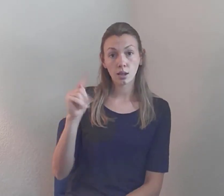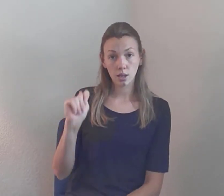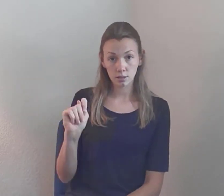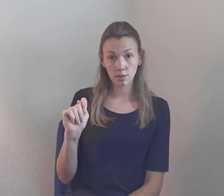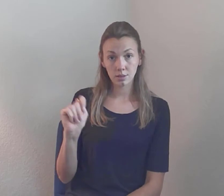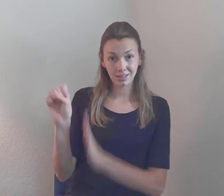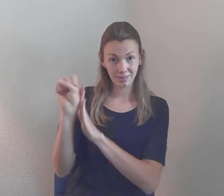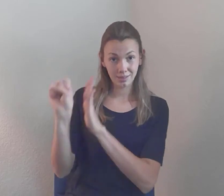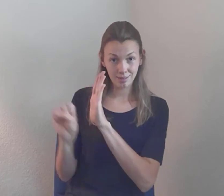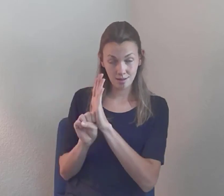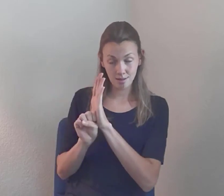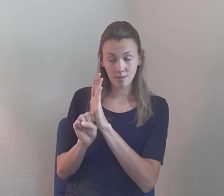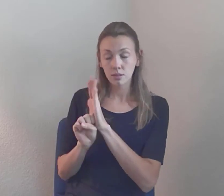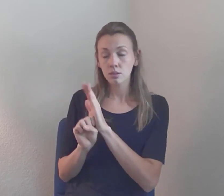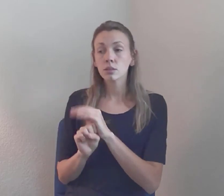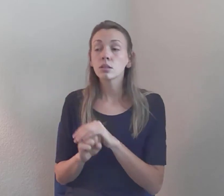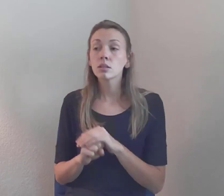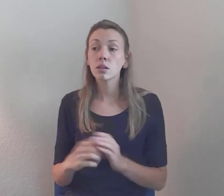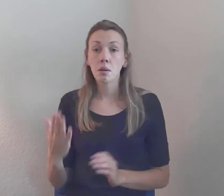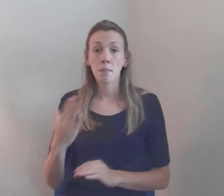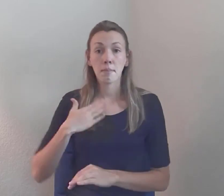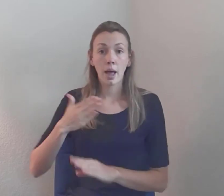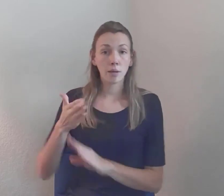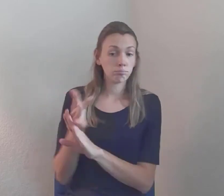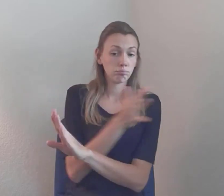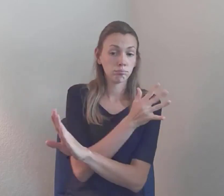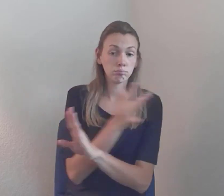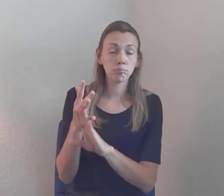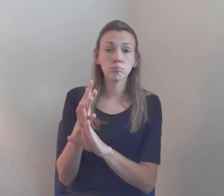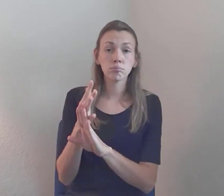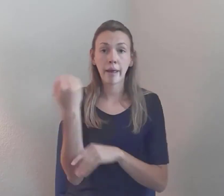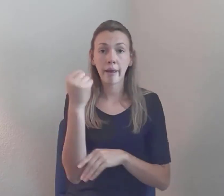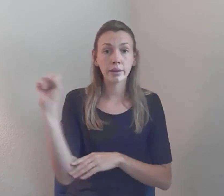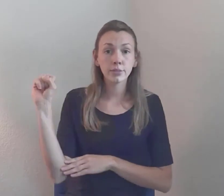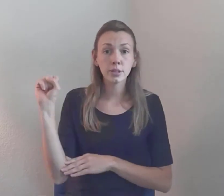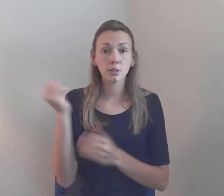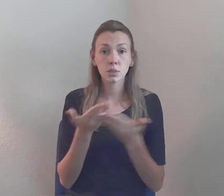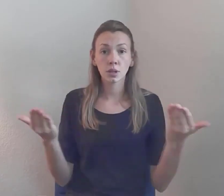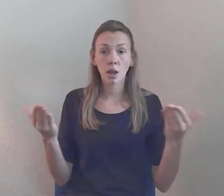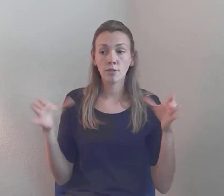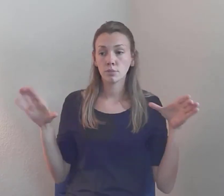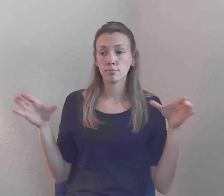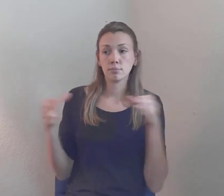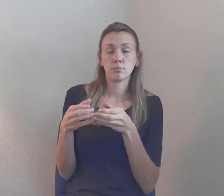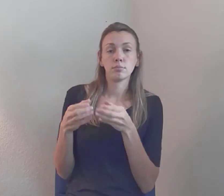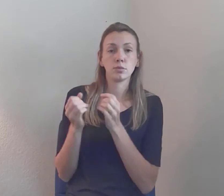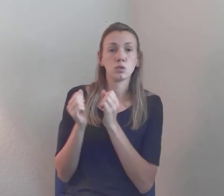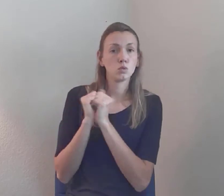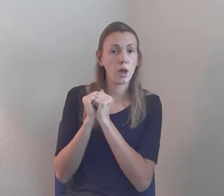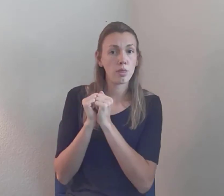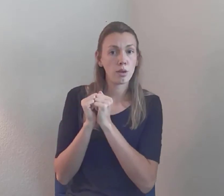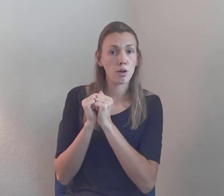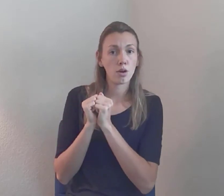I did all my early activism stuff, we did it together... Uhmm... And she's written a couple books but the most recent one is...